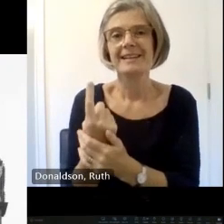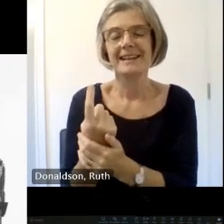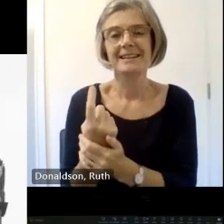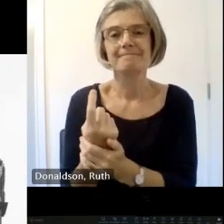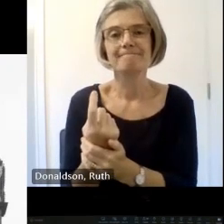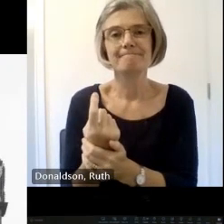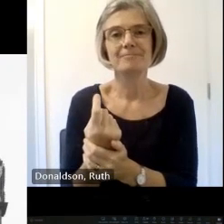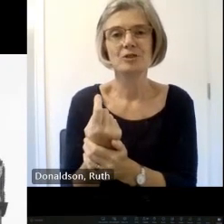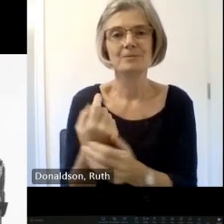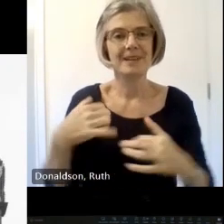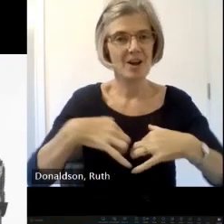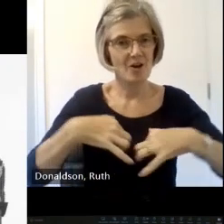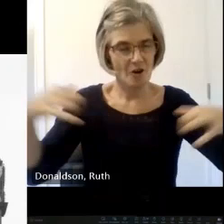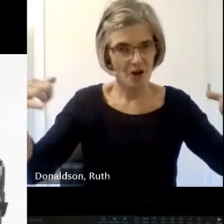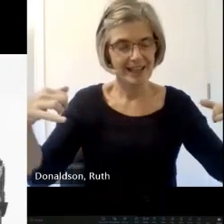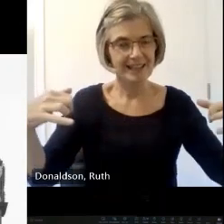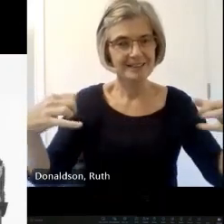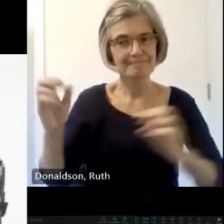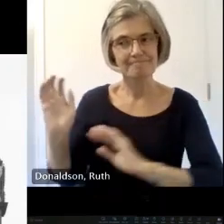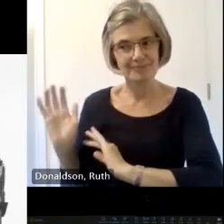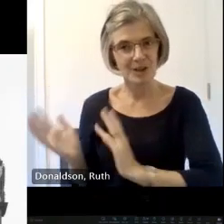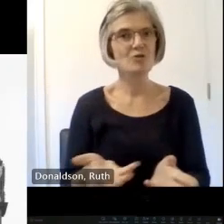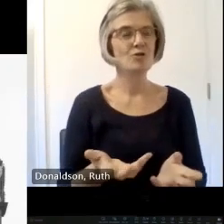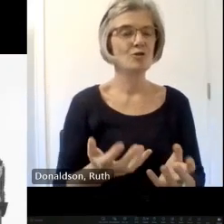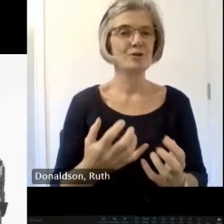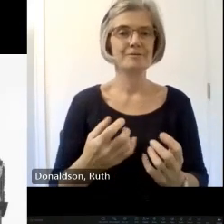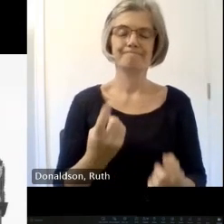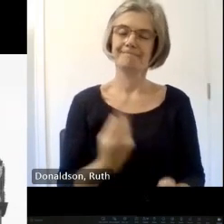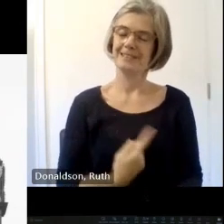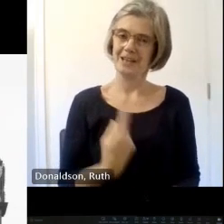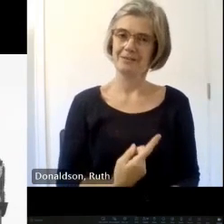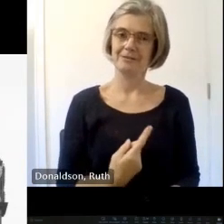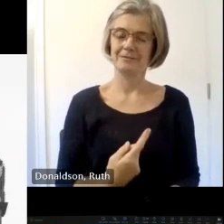introduce themselves to the audience and you can maybe catch up in the lunch queue yeah and for